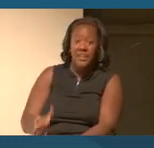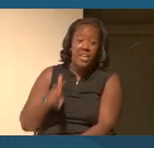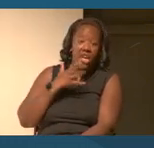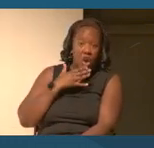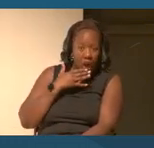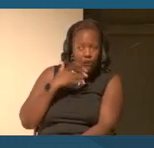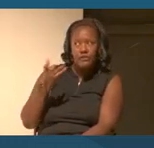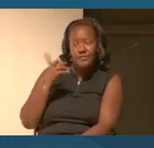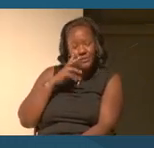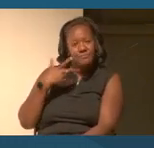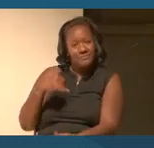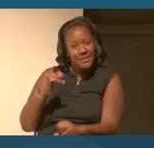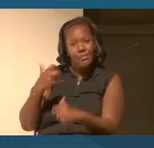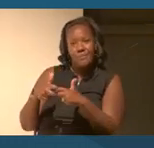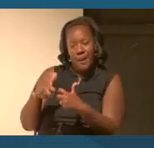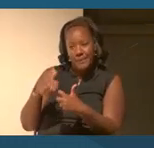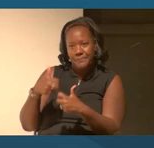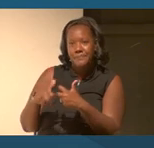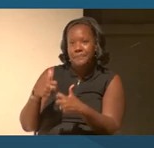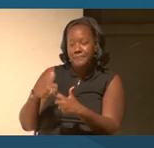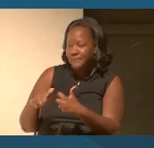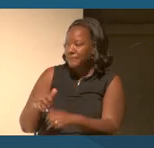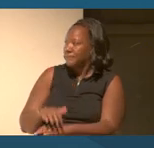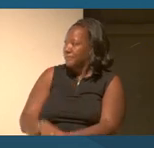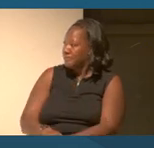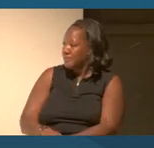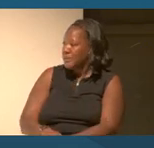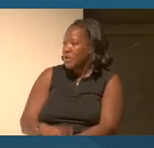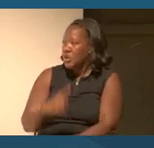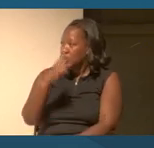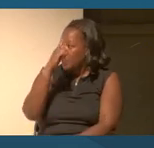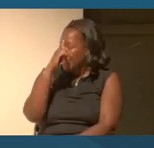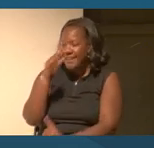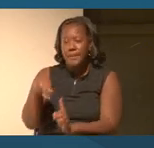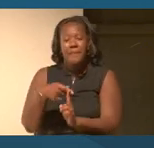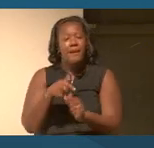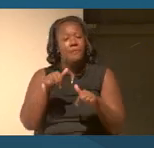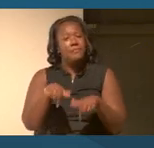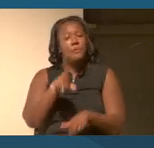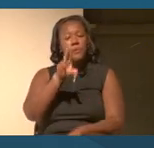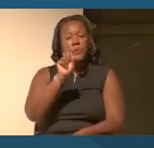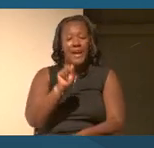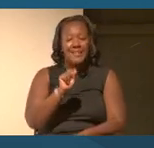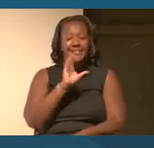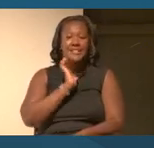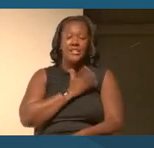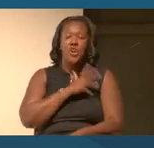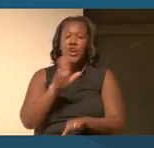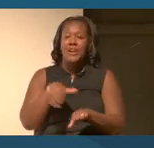So while we are thinking about the US and our national curriculum, Brazilian Americans